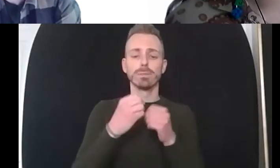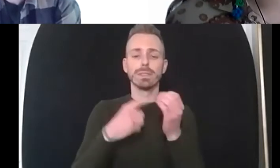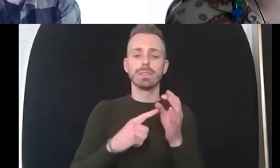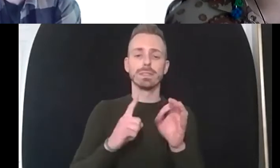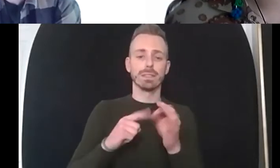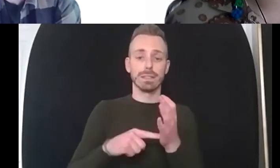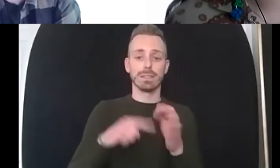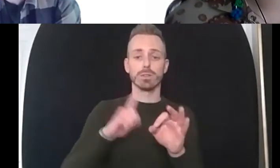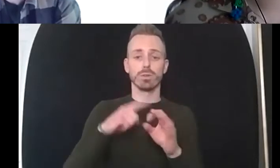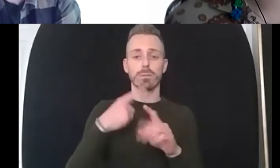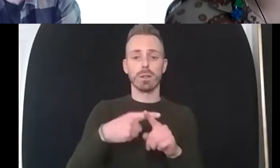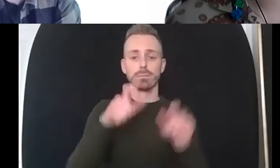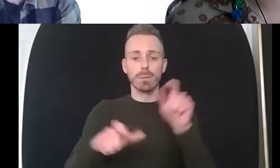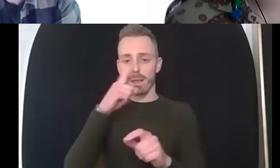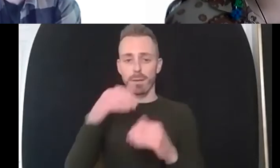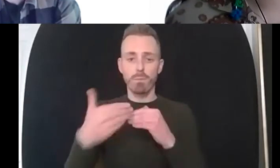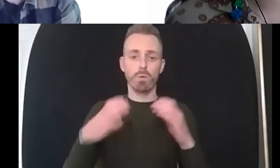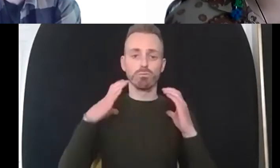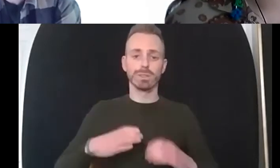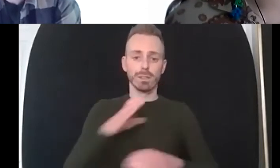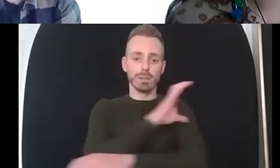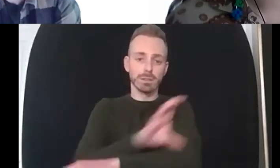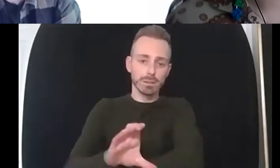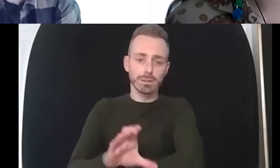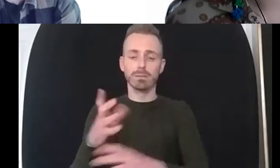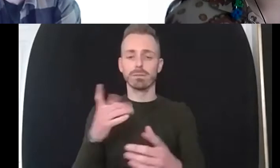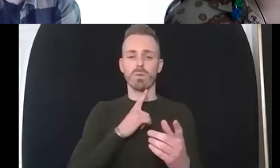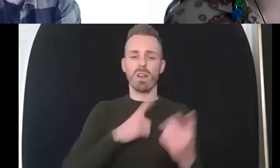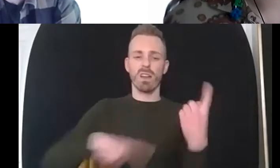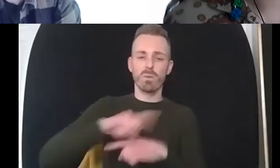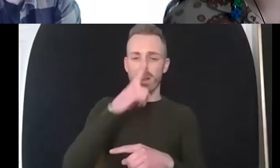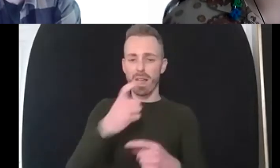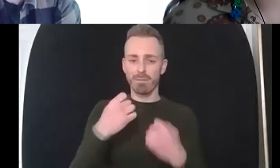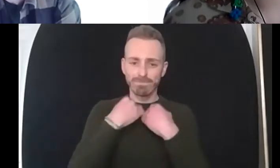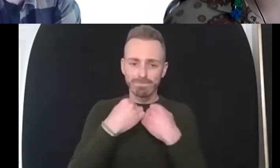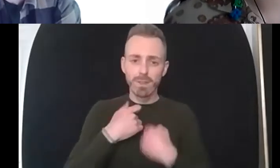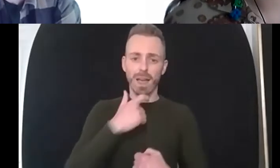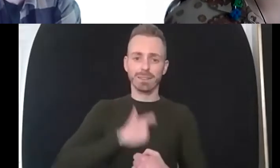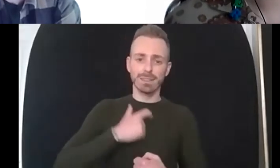which sometimes can feel not very accepting of our identities um so just a little bit of housekeeping